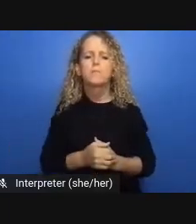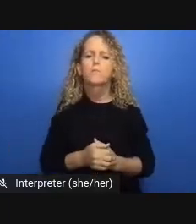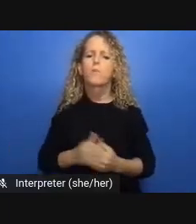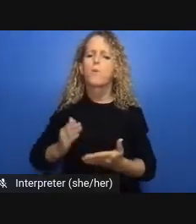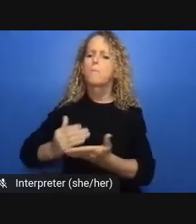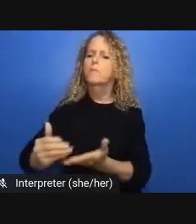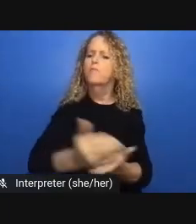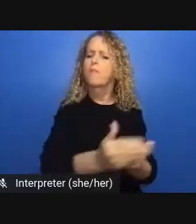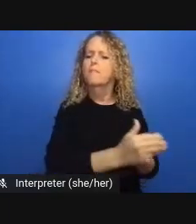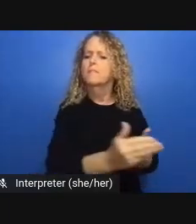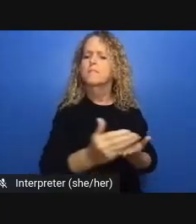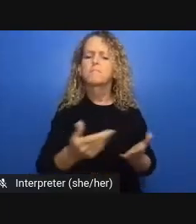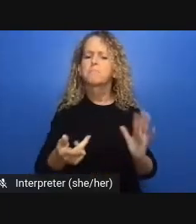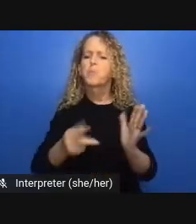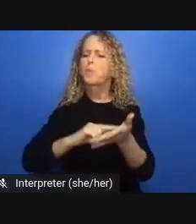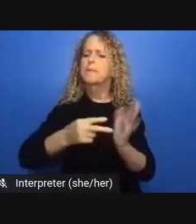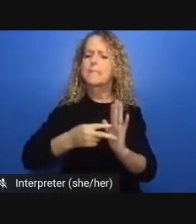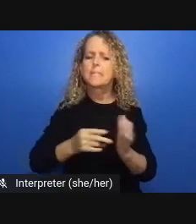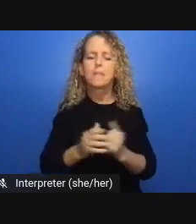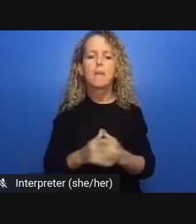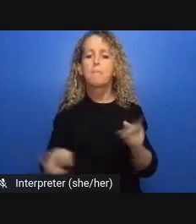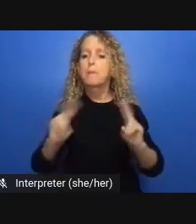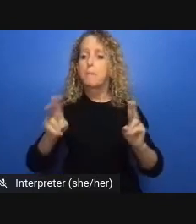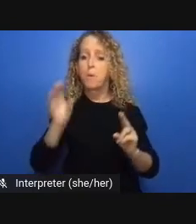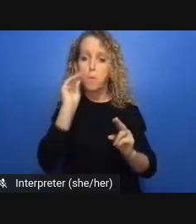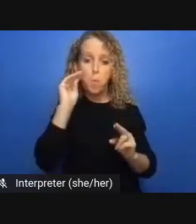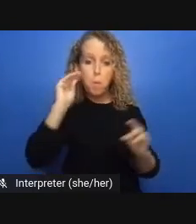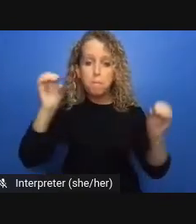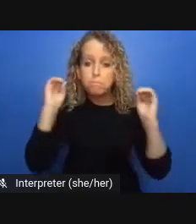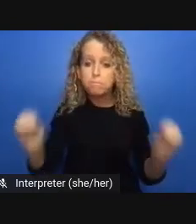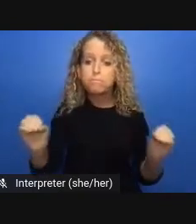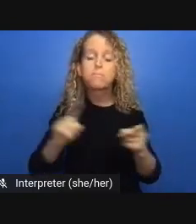children and youth were expected to learn from home with the assumption that they had the